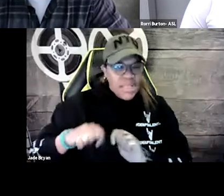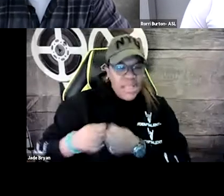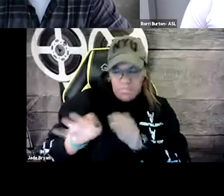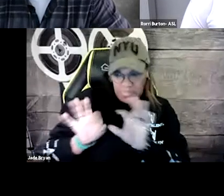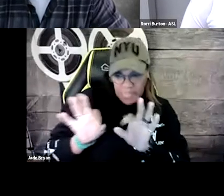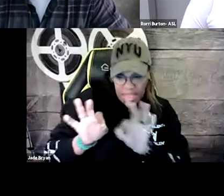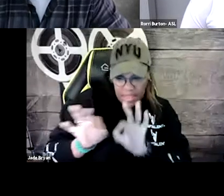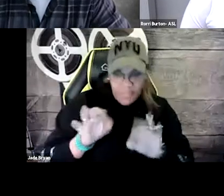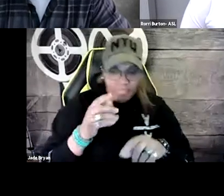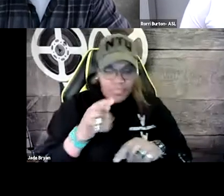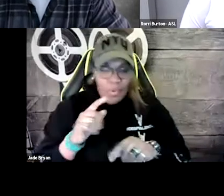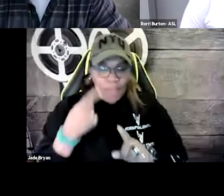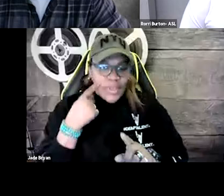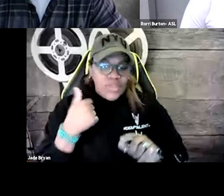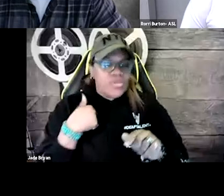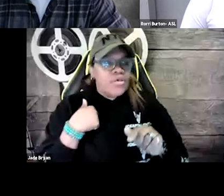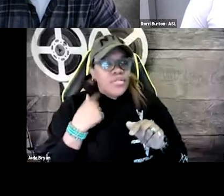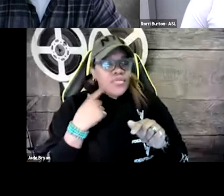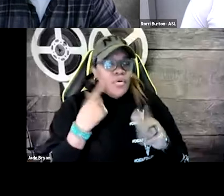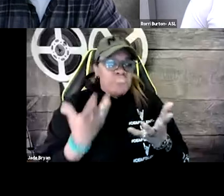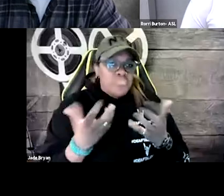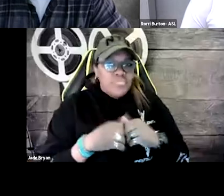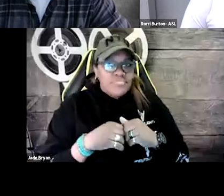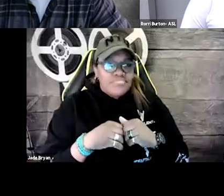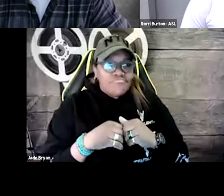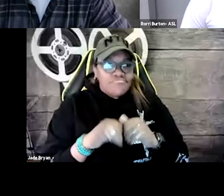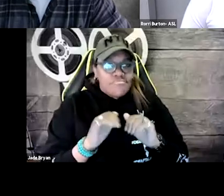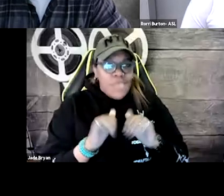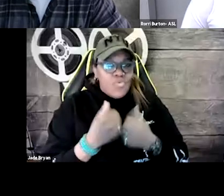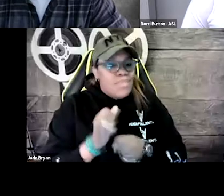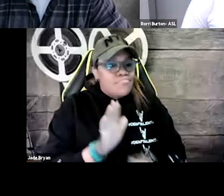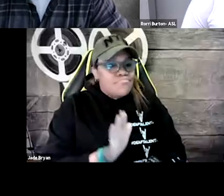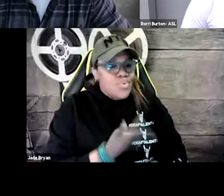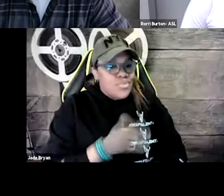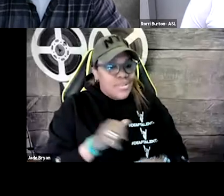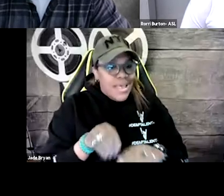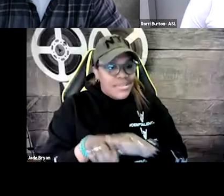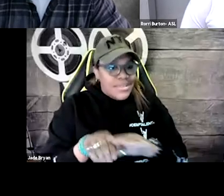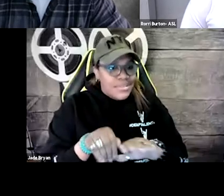Music videos that I'm able to see what the content is and apply it there.